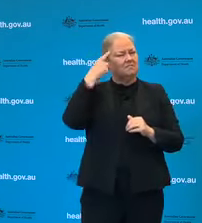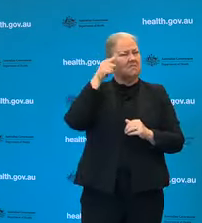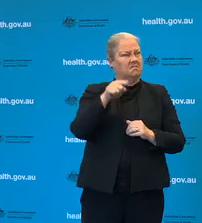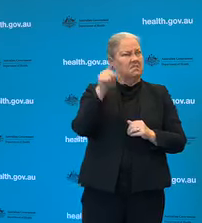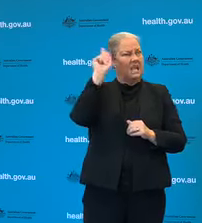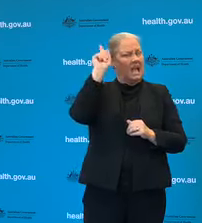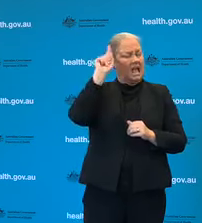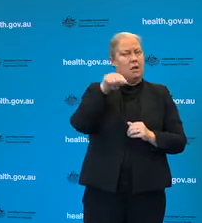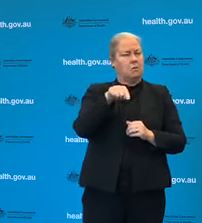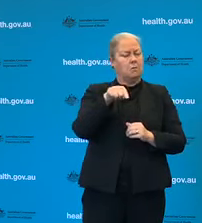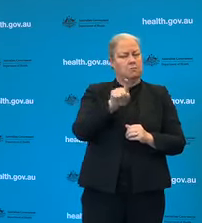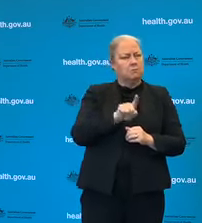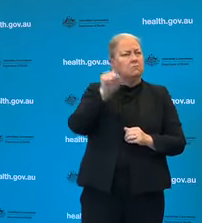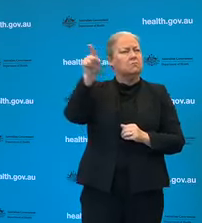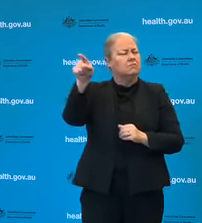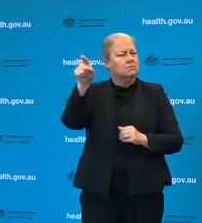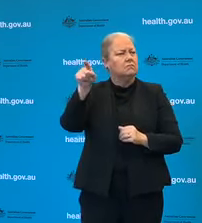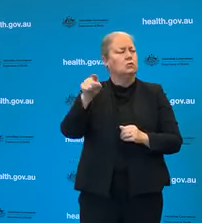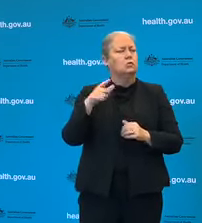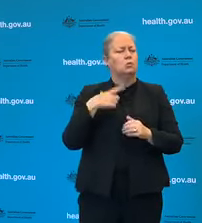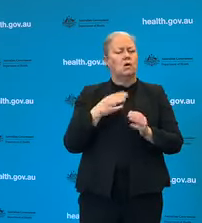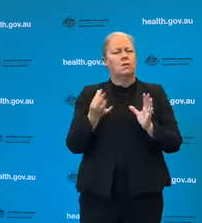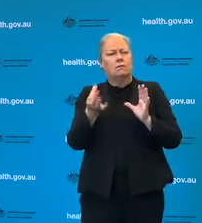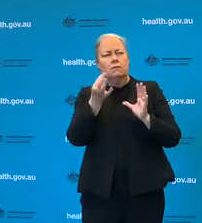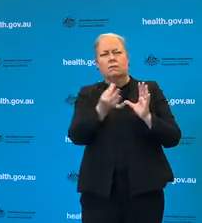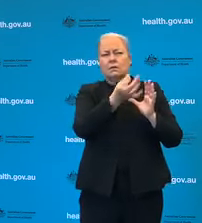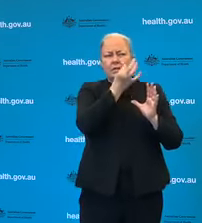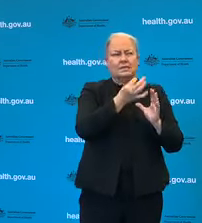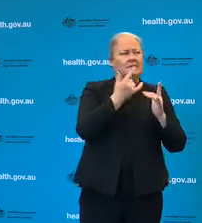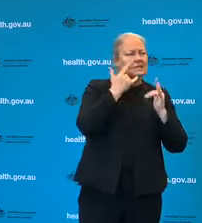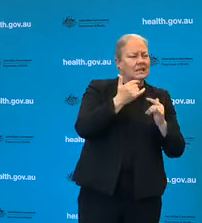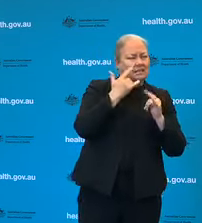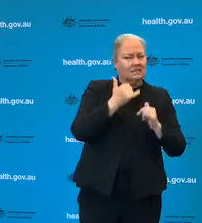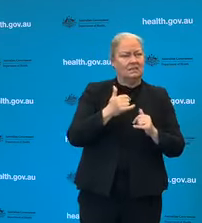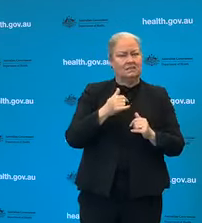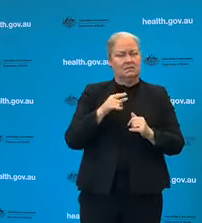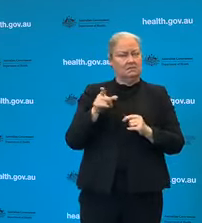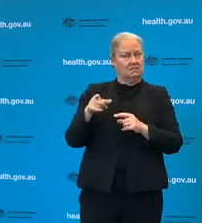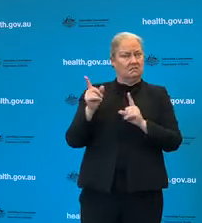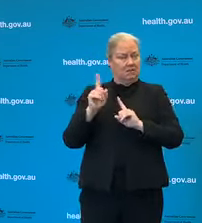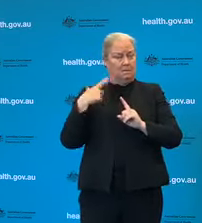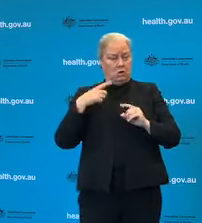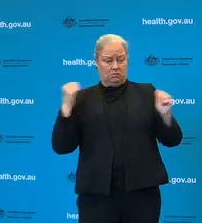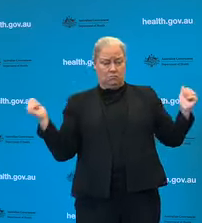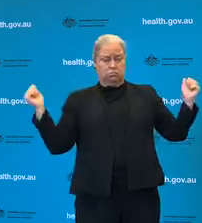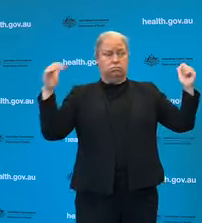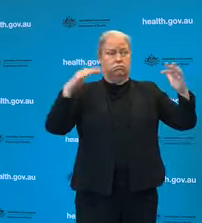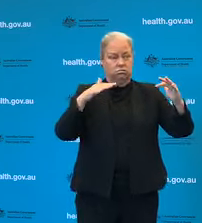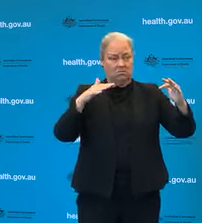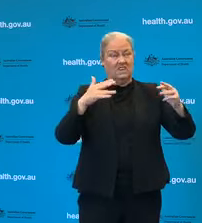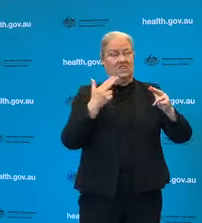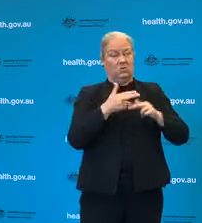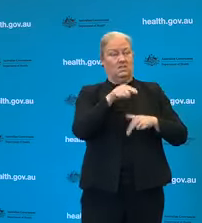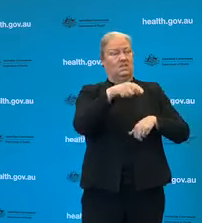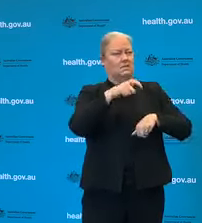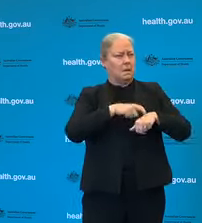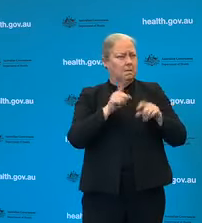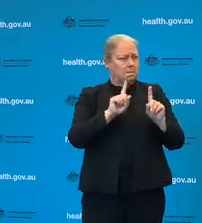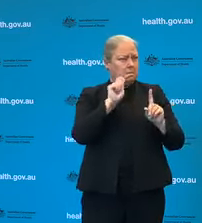parliamentarian testing positive … while everyone's in Parliament House during this time?